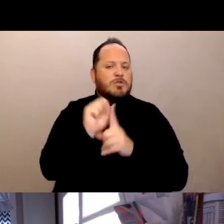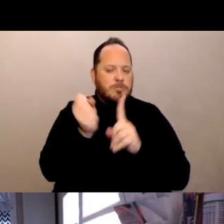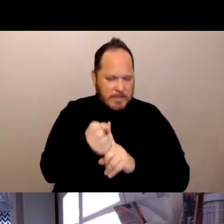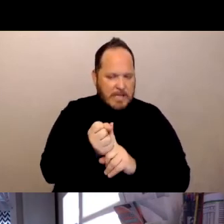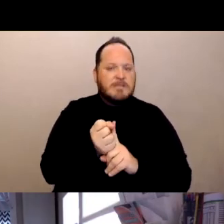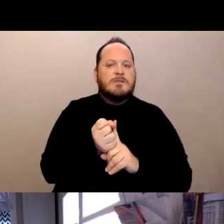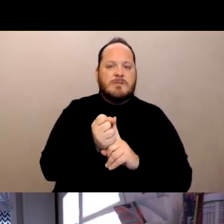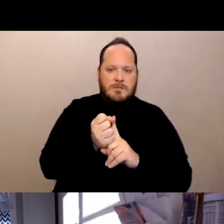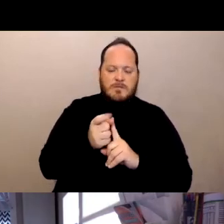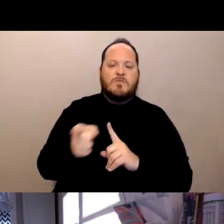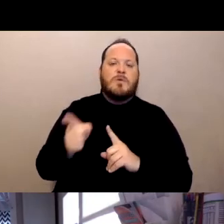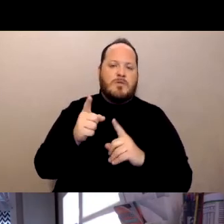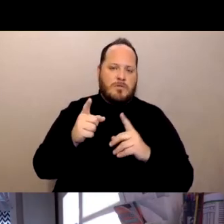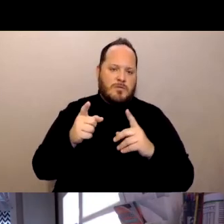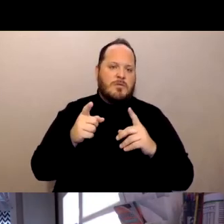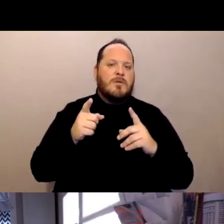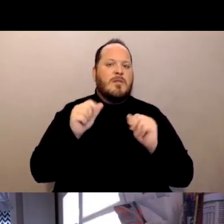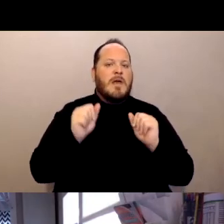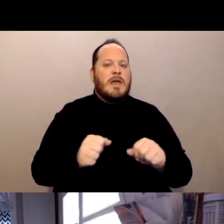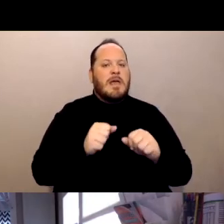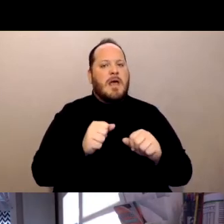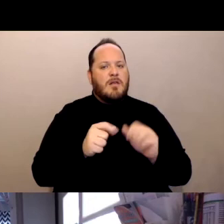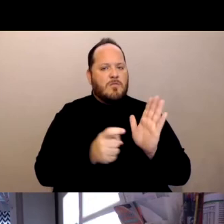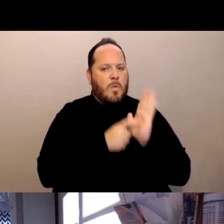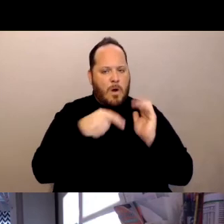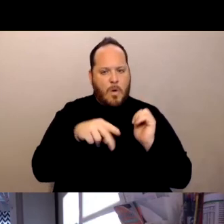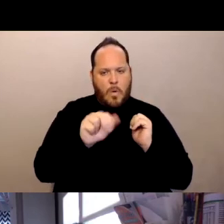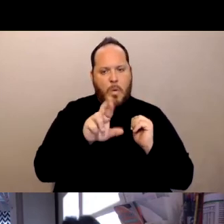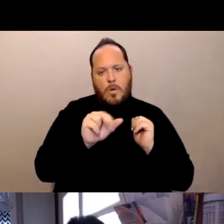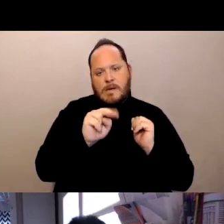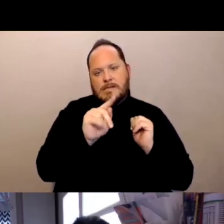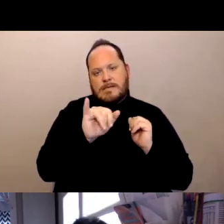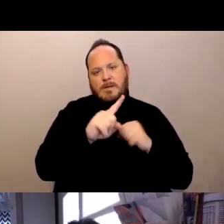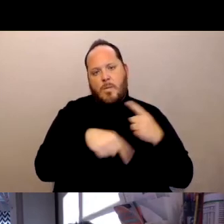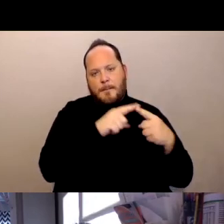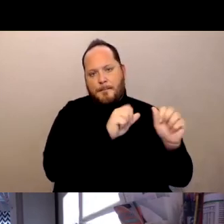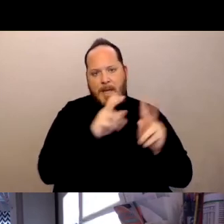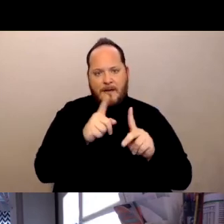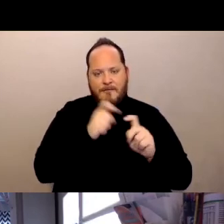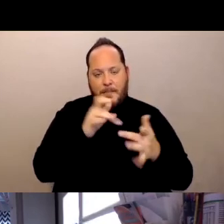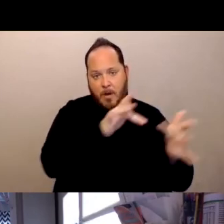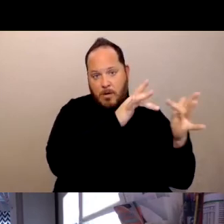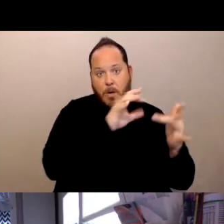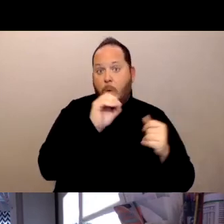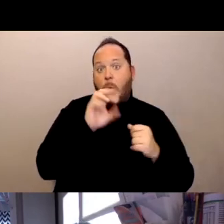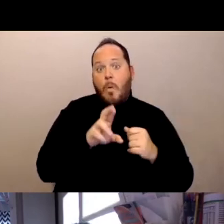subjected to a quarantine on their return from an outing, or if it's, you know, it turns out that they went out without a mask